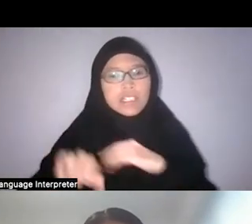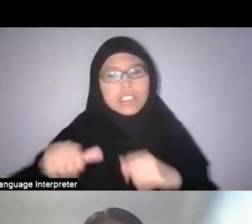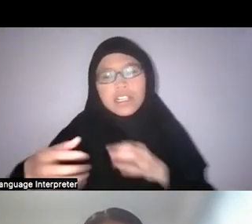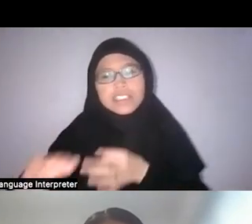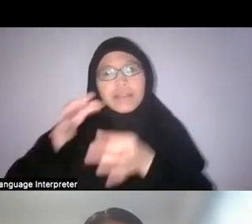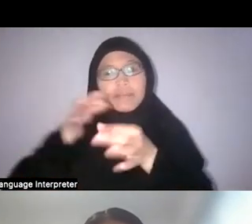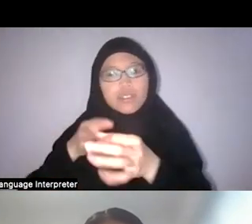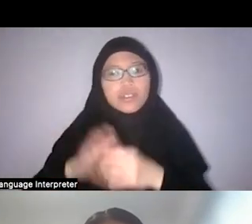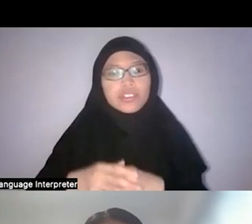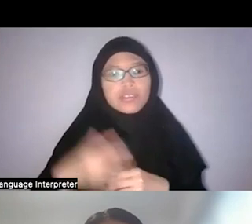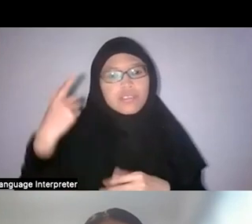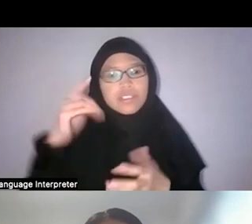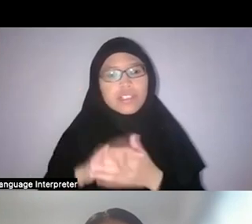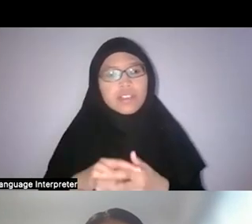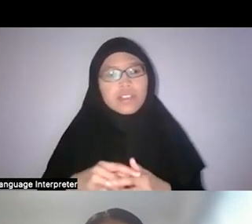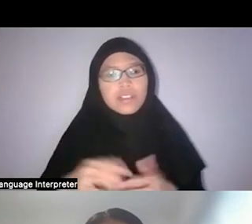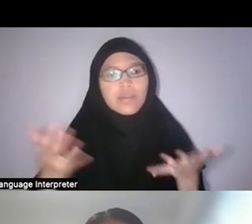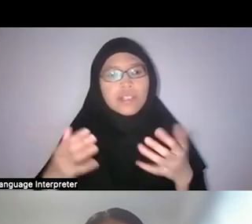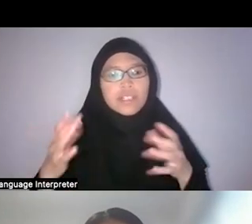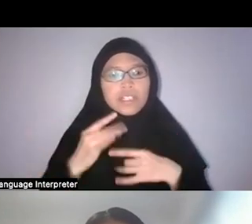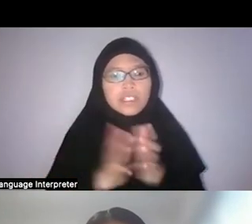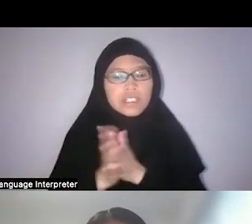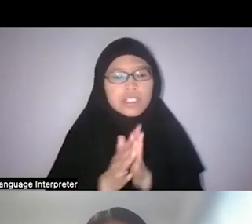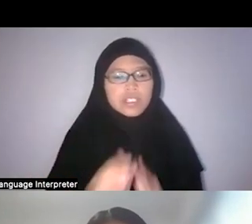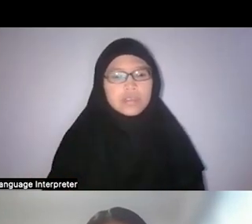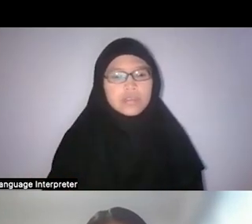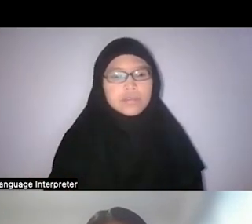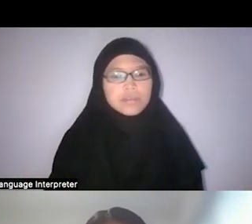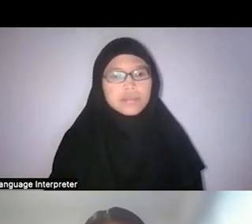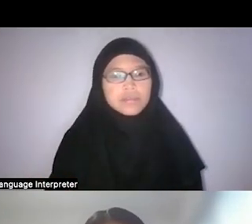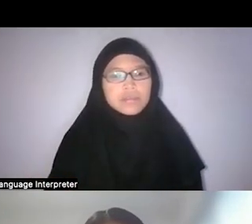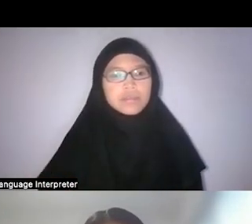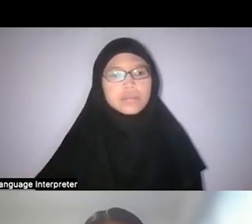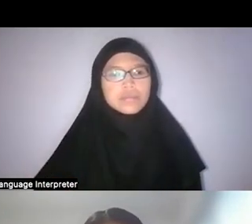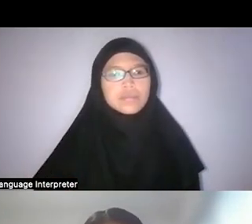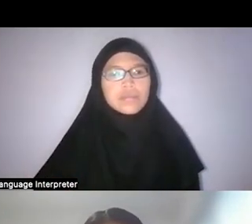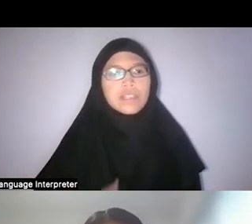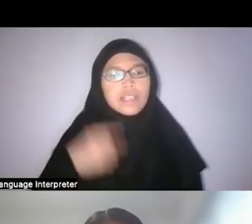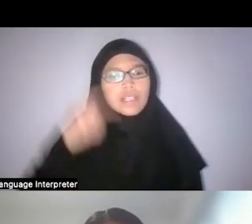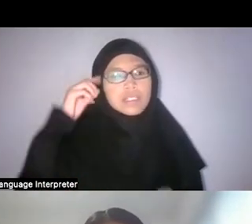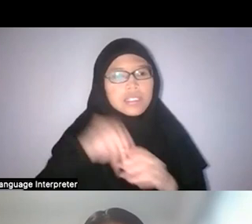What was interesting and what came out of this was also that, I think in 2020,